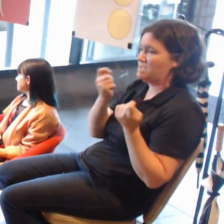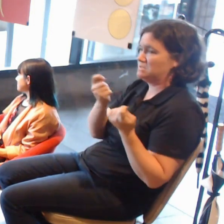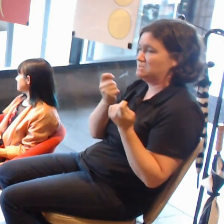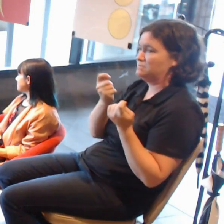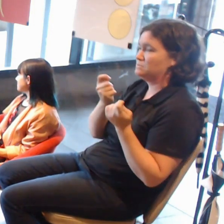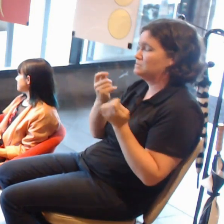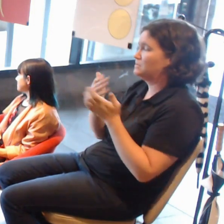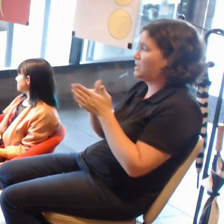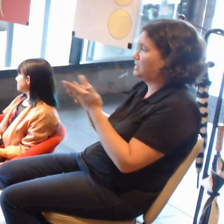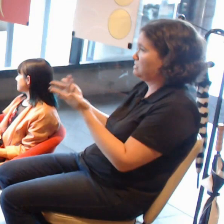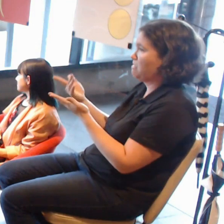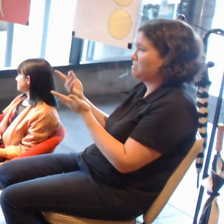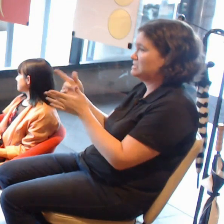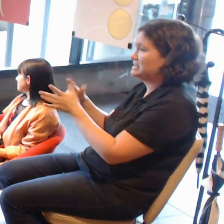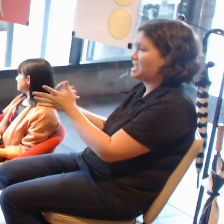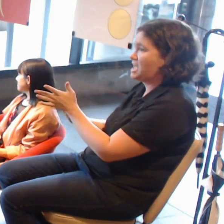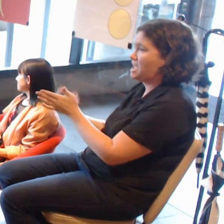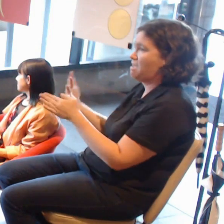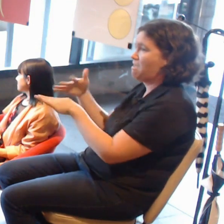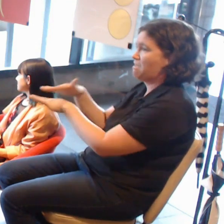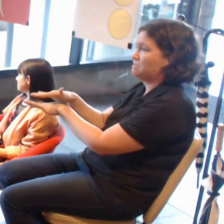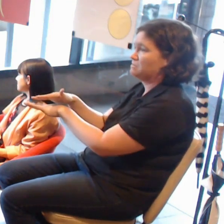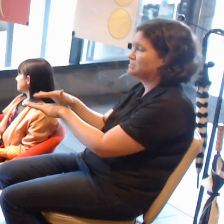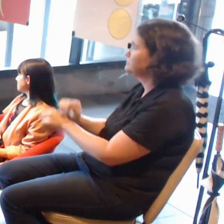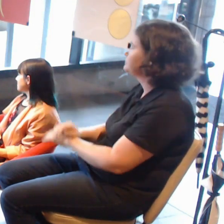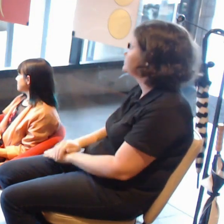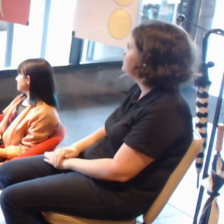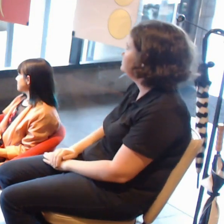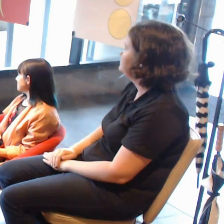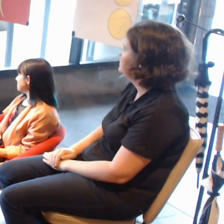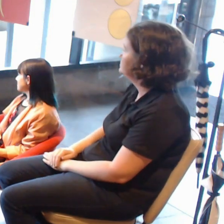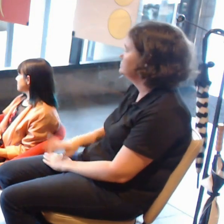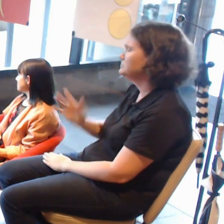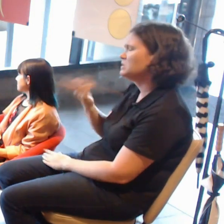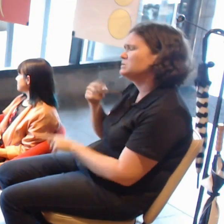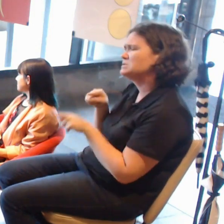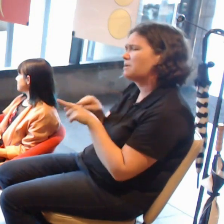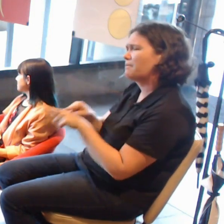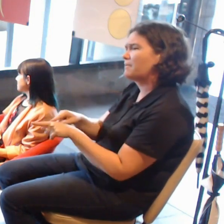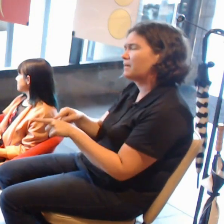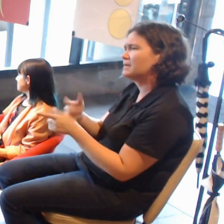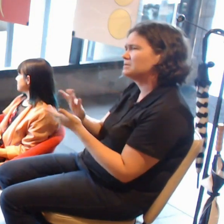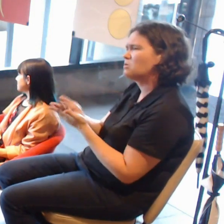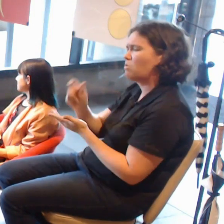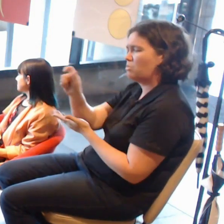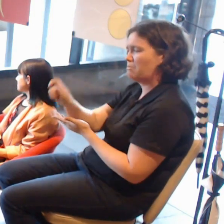It depends how familiar that person is with newer technologies.